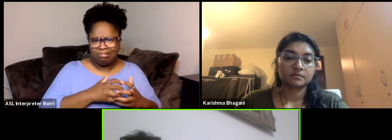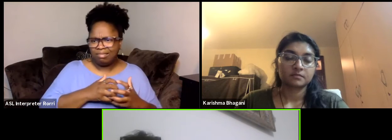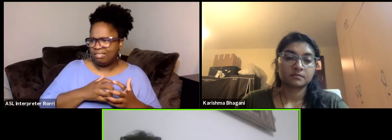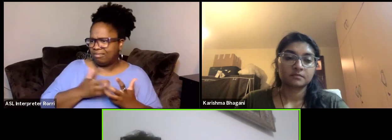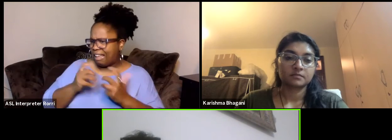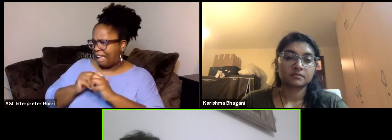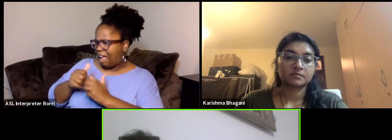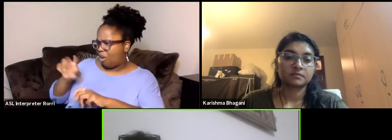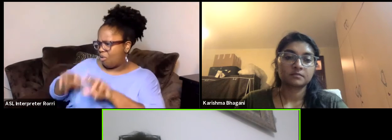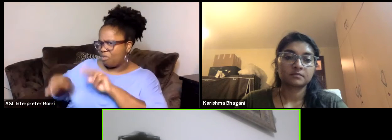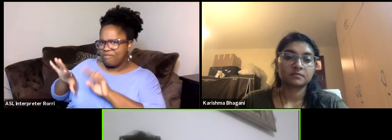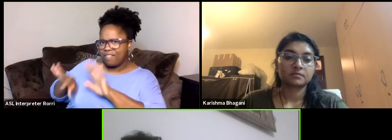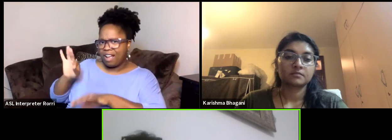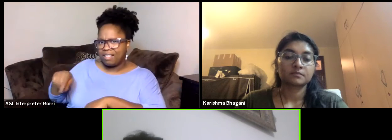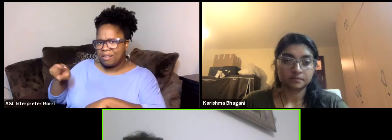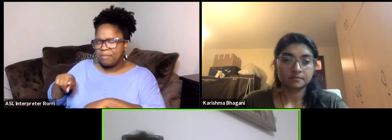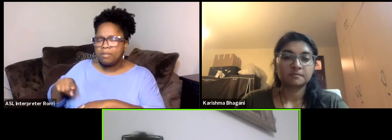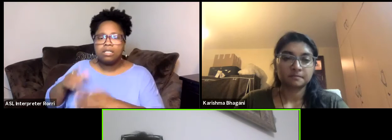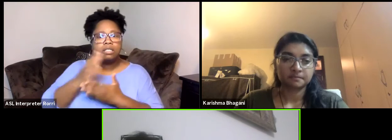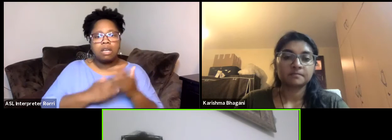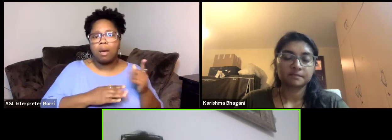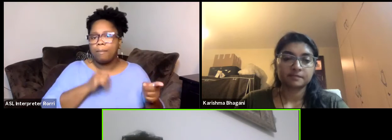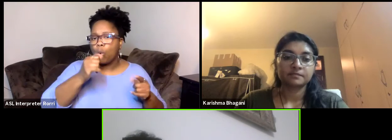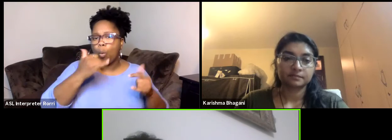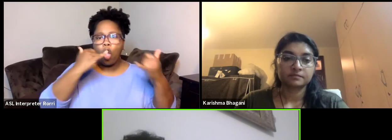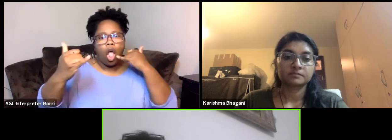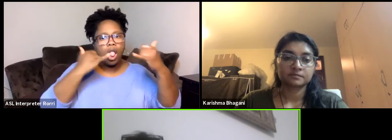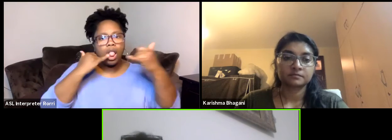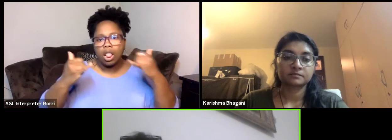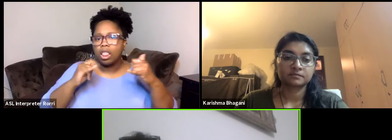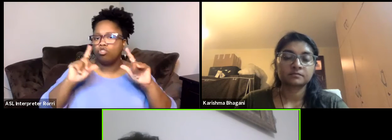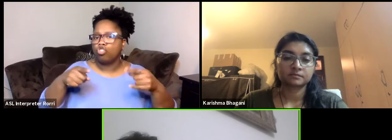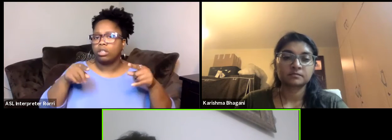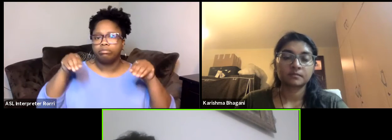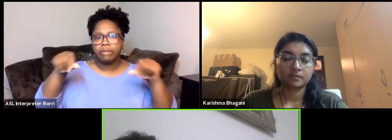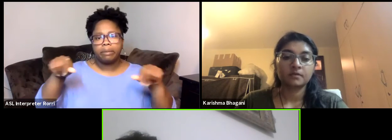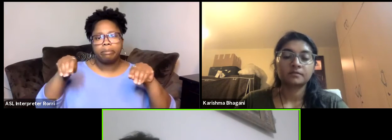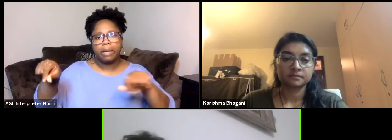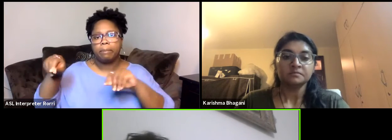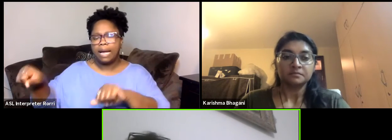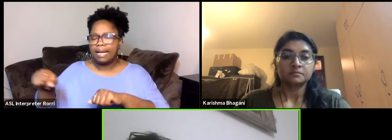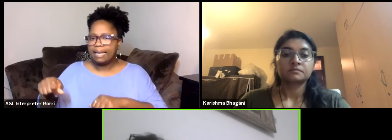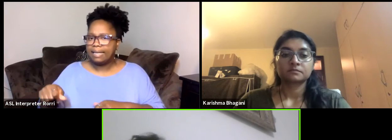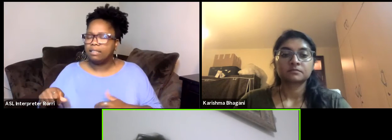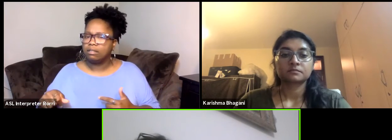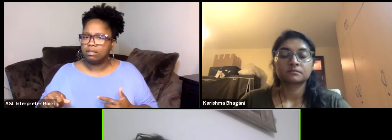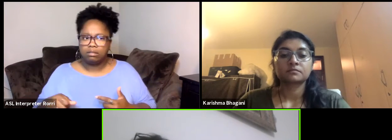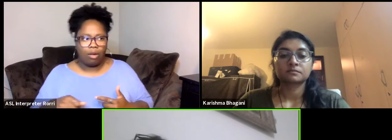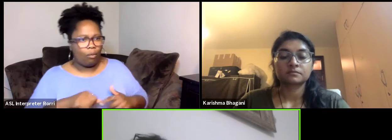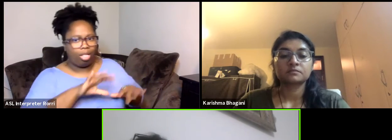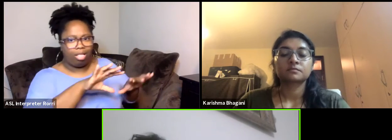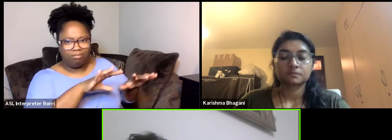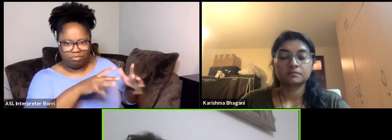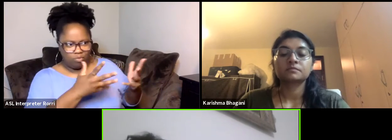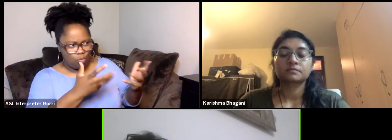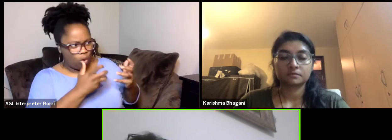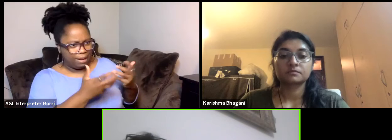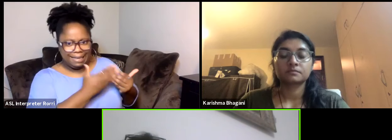with the calls, they don't issue calls they just head hands. So we want to make it easy for them and help these...